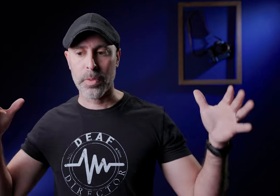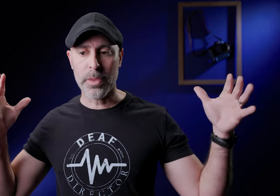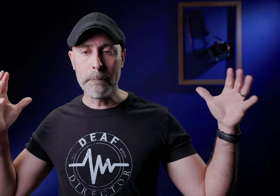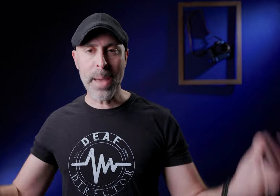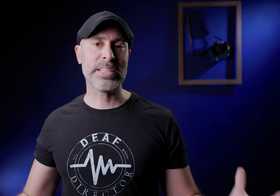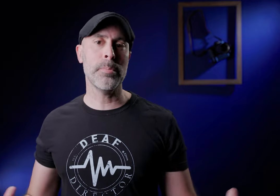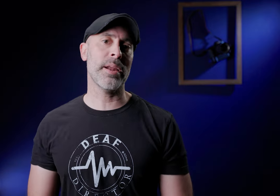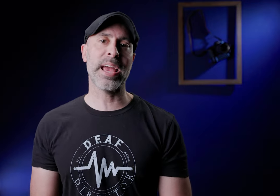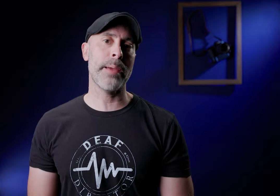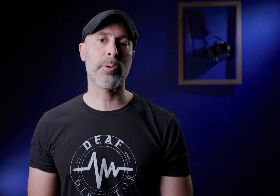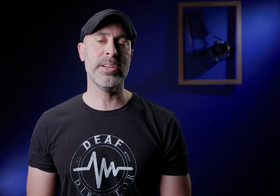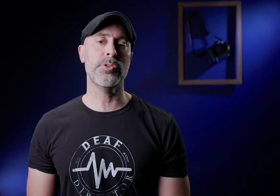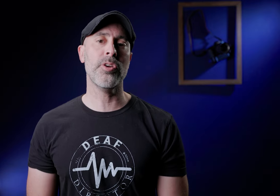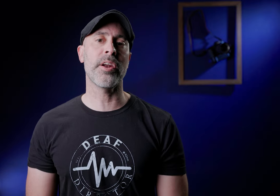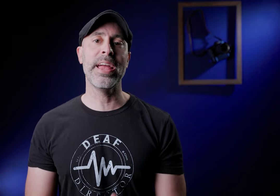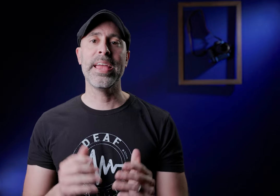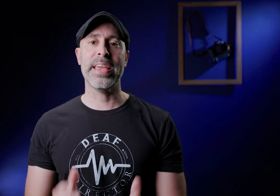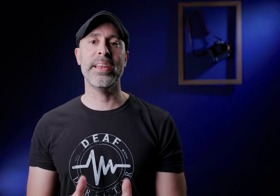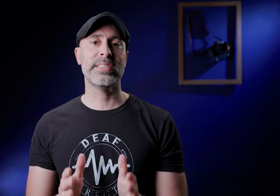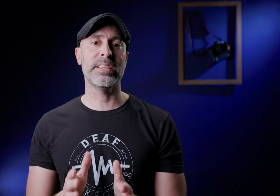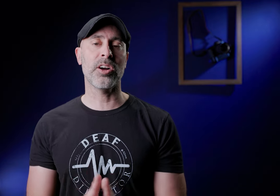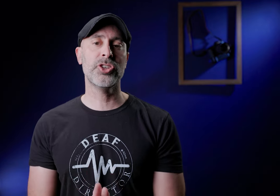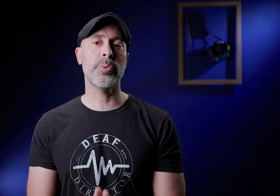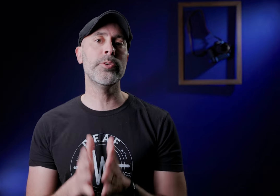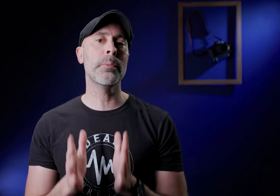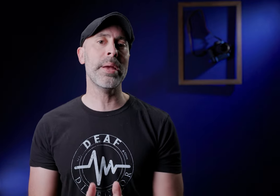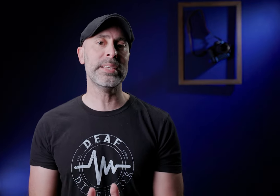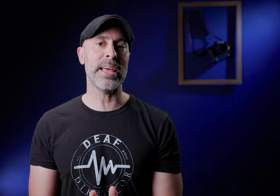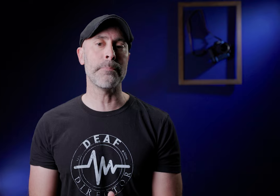the maximum amount of dynamic range you could on it in CLog2 and you lamented that